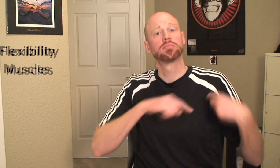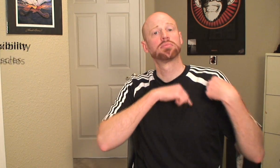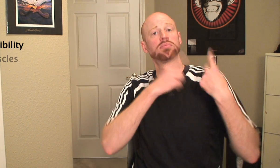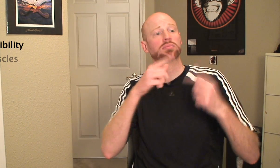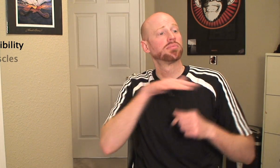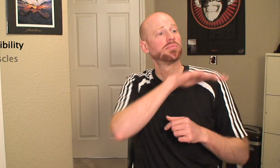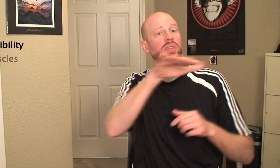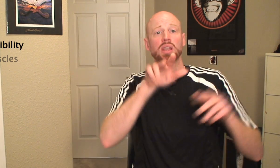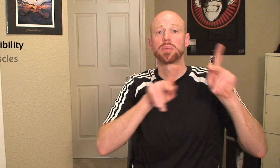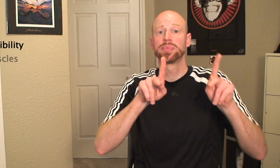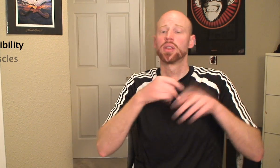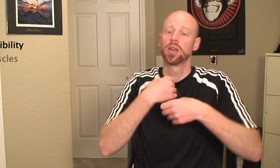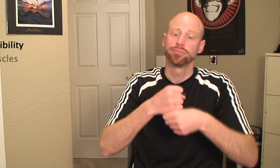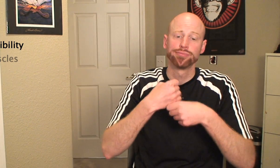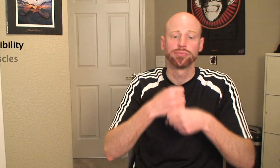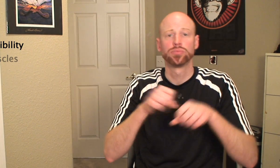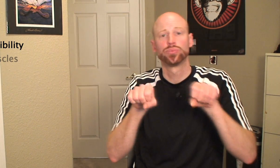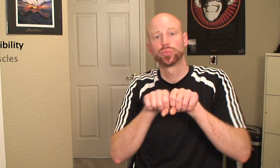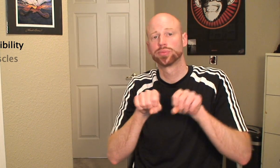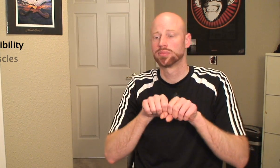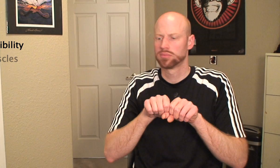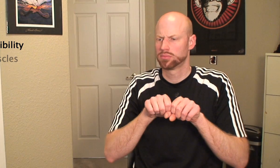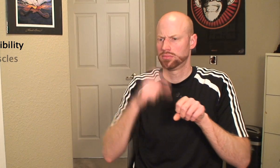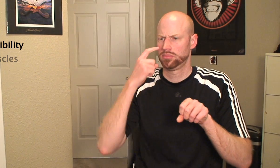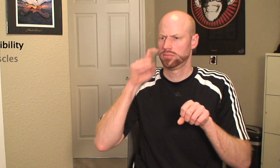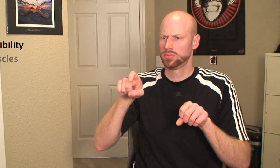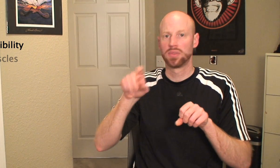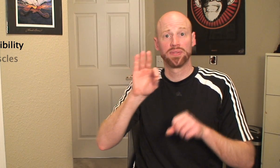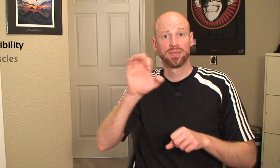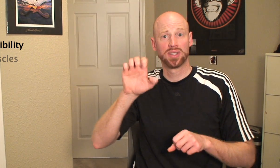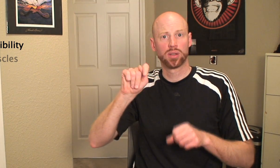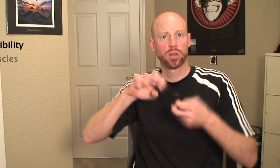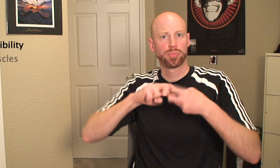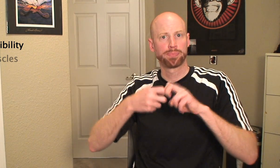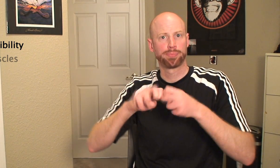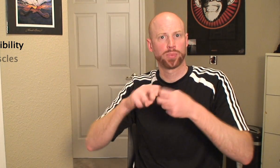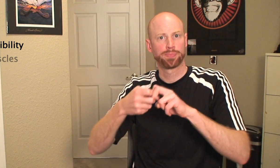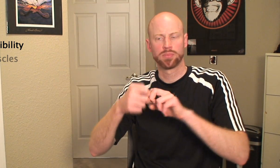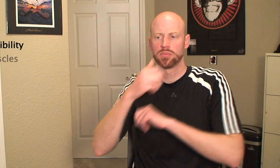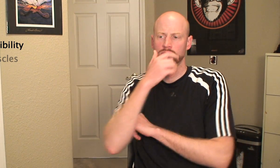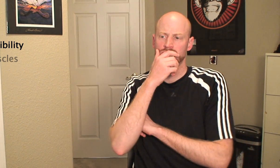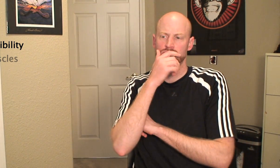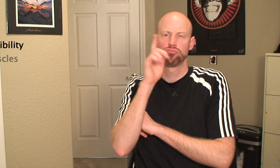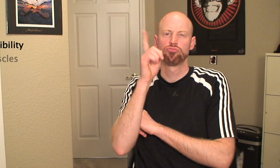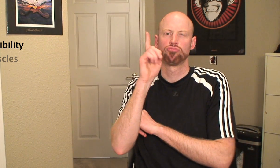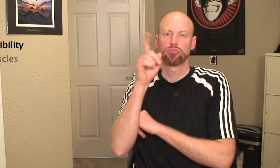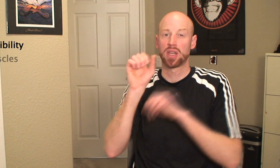Shoemakers have attempted to address foot problems